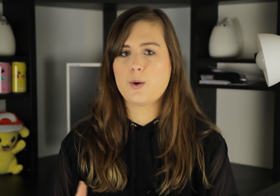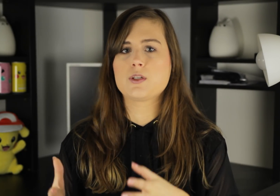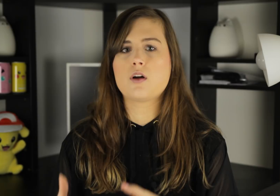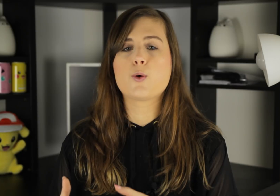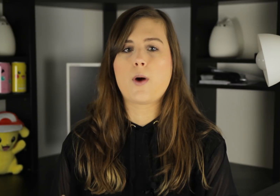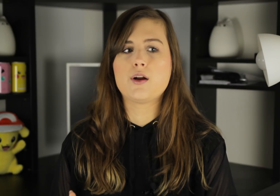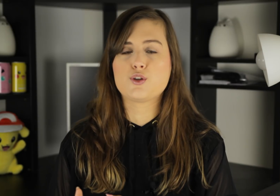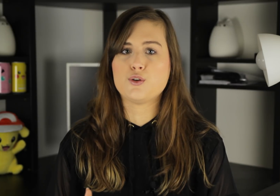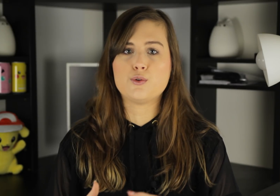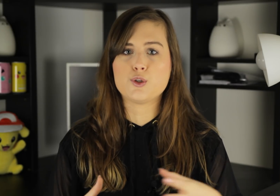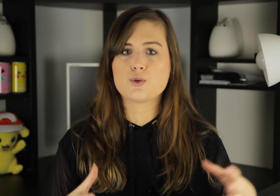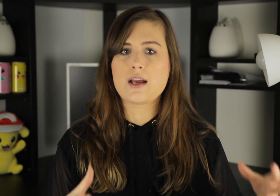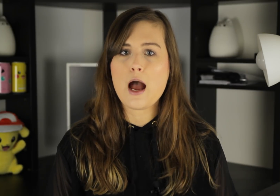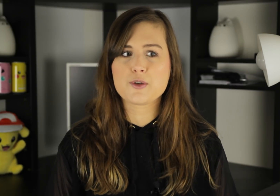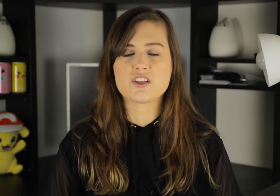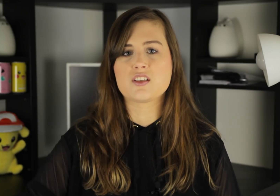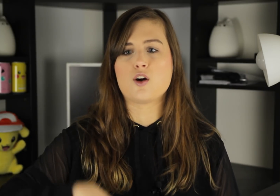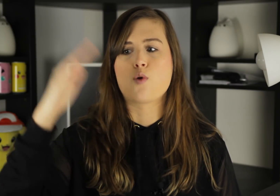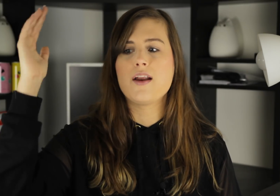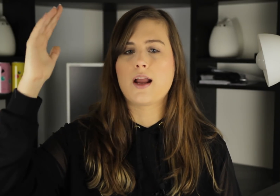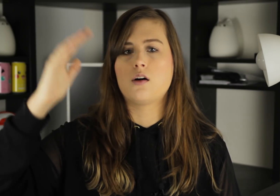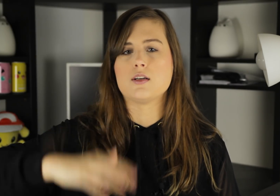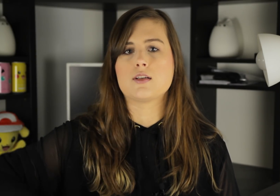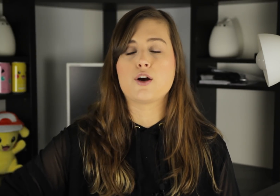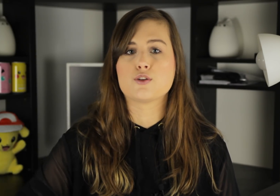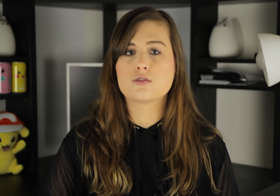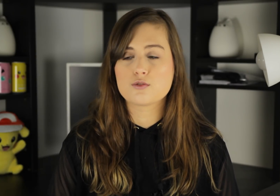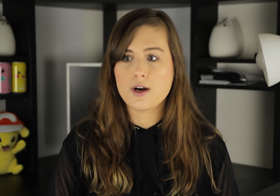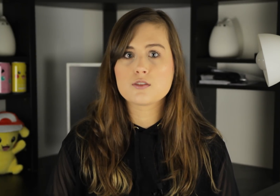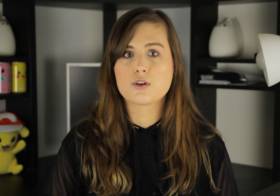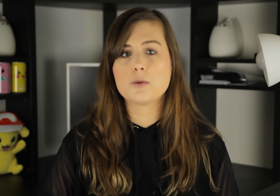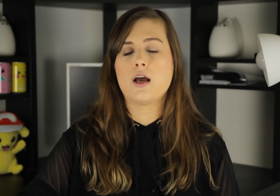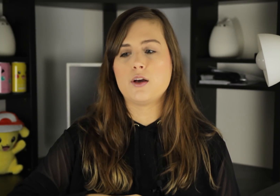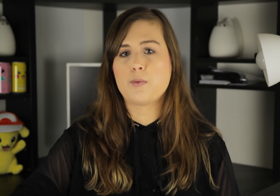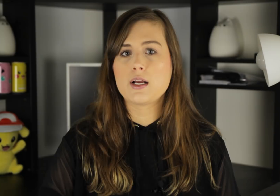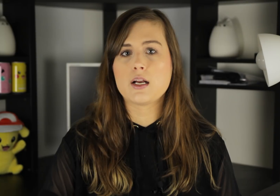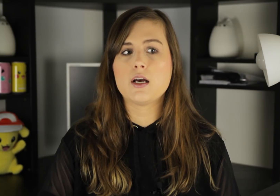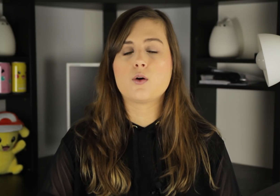That was another way to do the captions, instead of writing out an entire transcript and then putting it in,